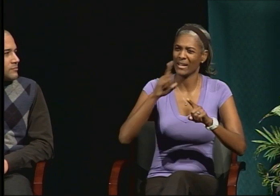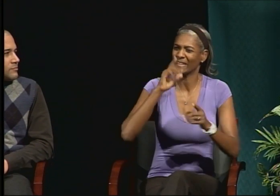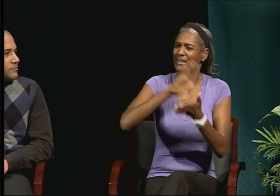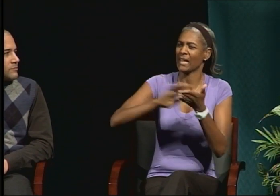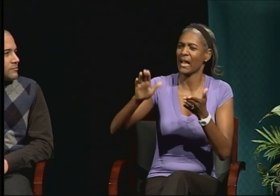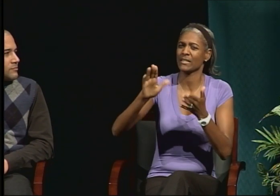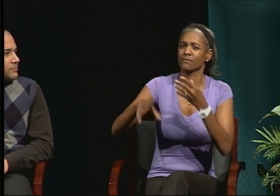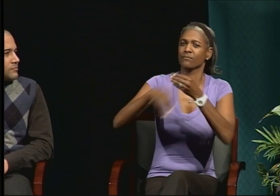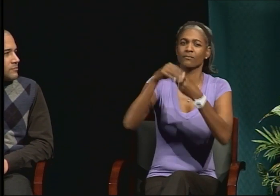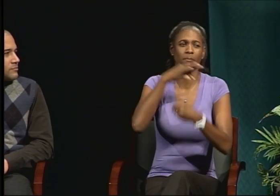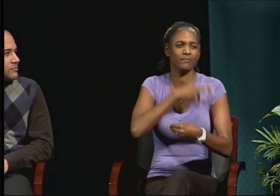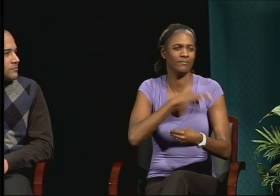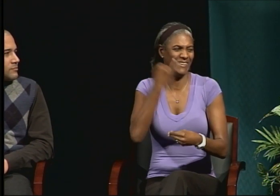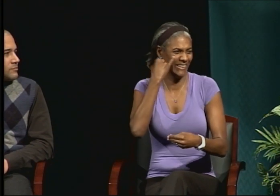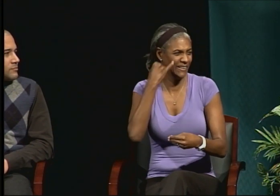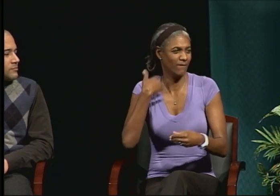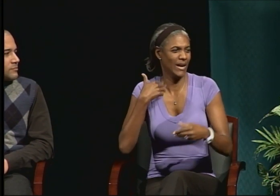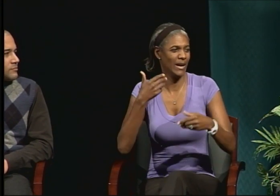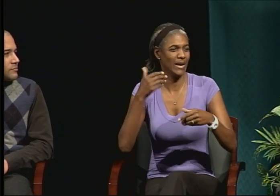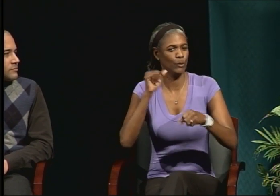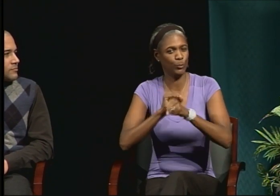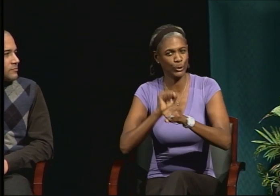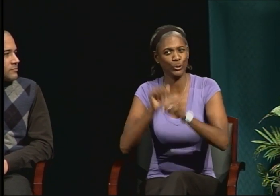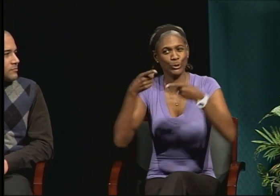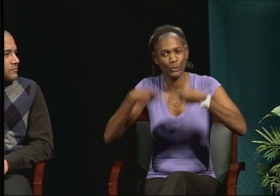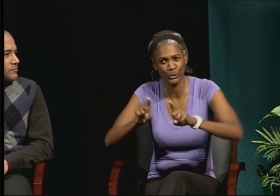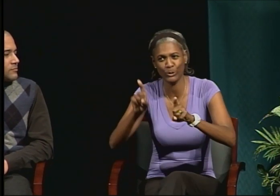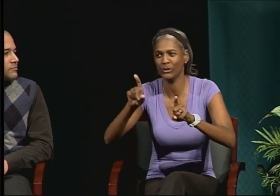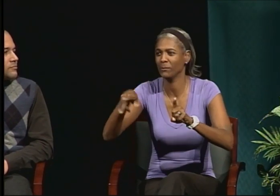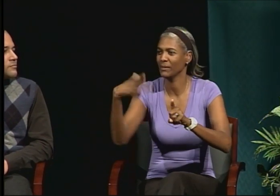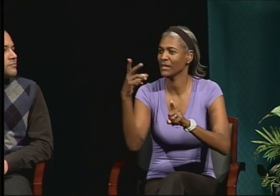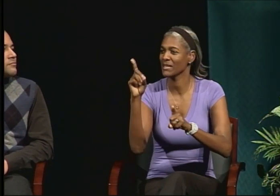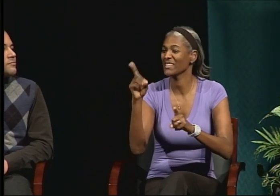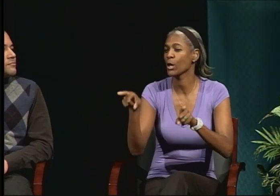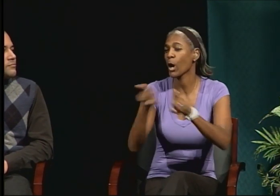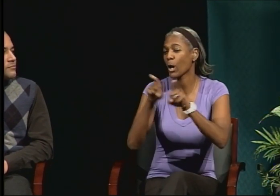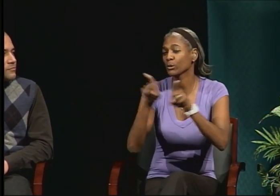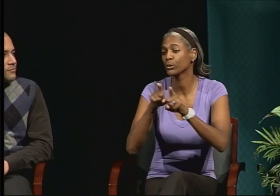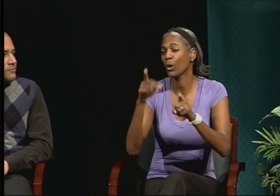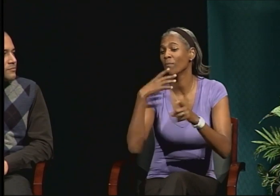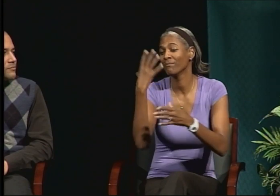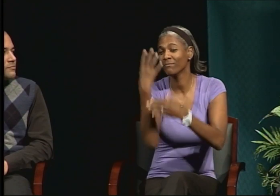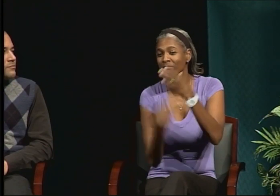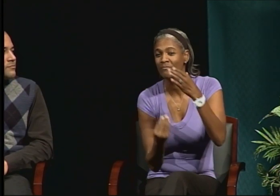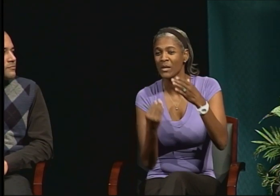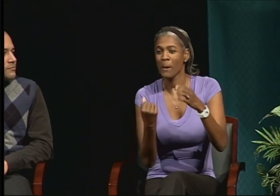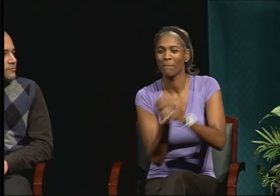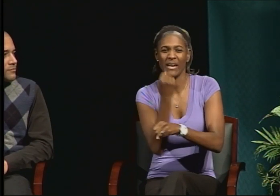And I do think my studies ended up being more difficult